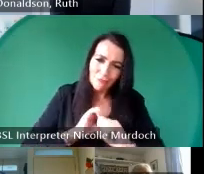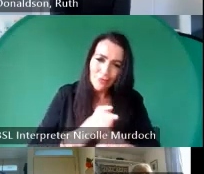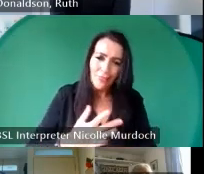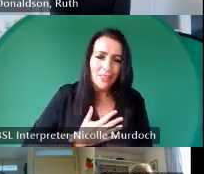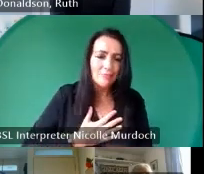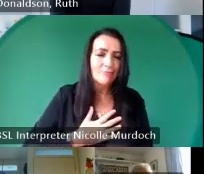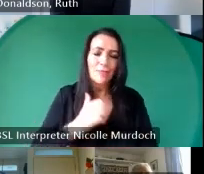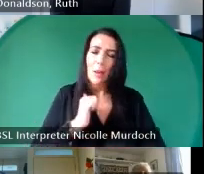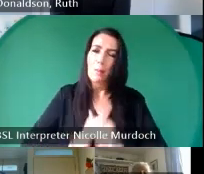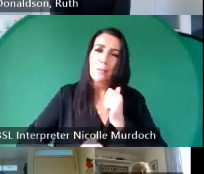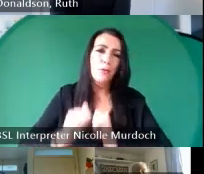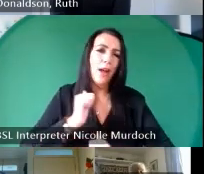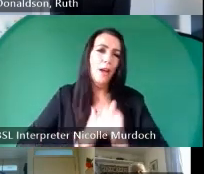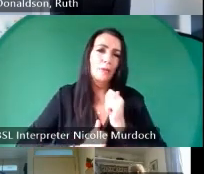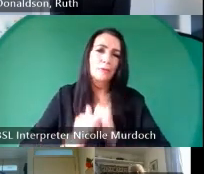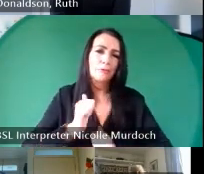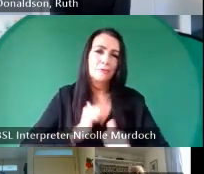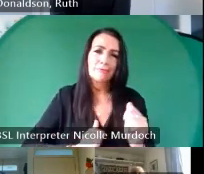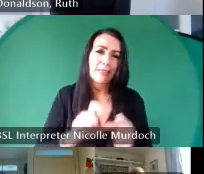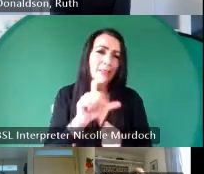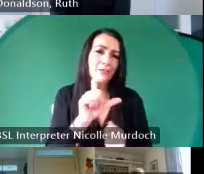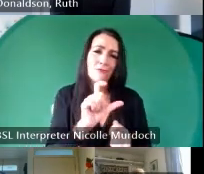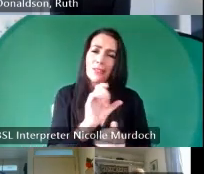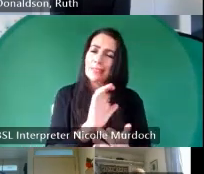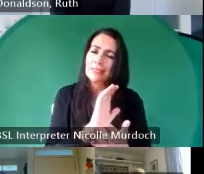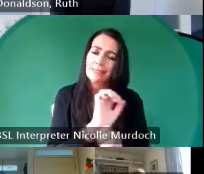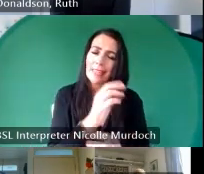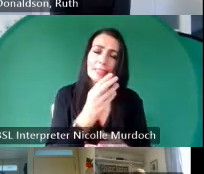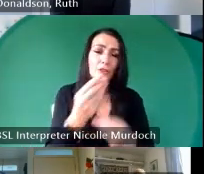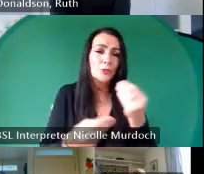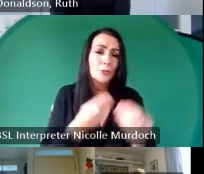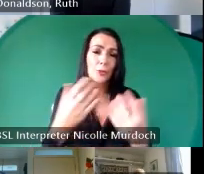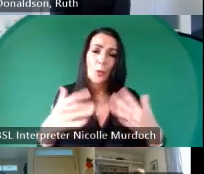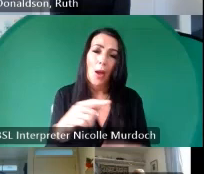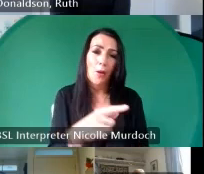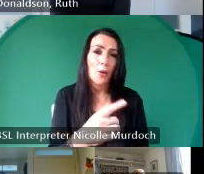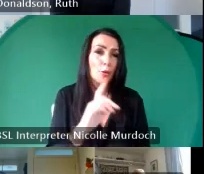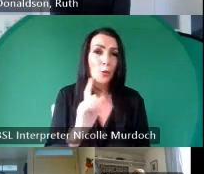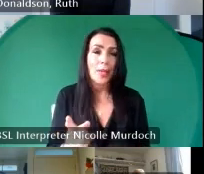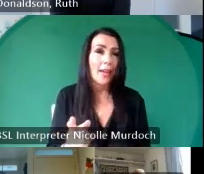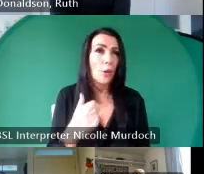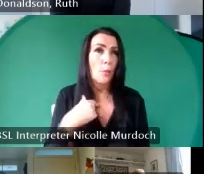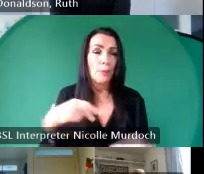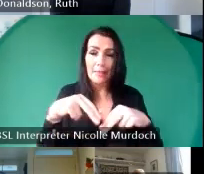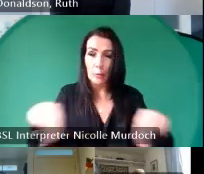when it's a story like chriss's and you cannot remain impassive at all when you two meet you